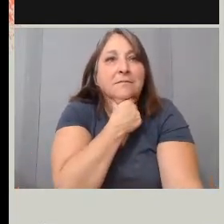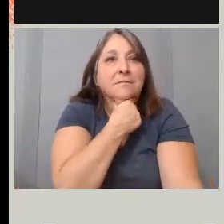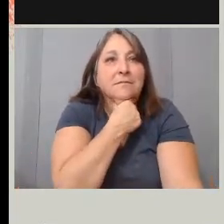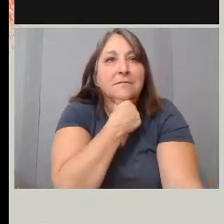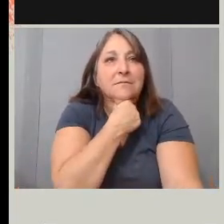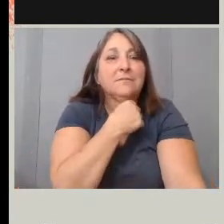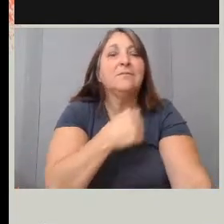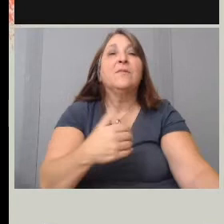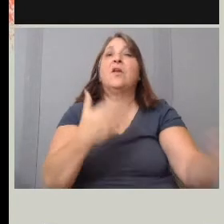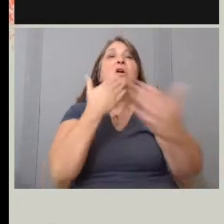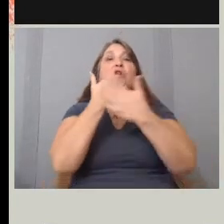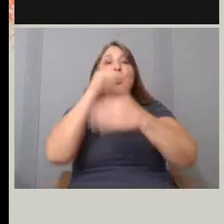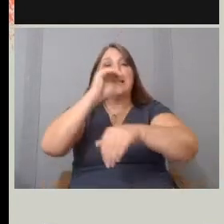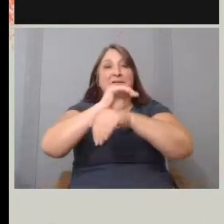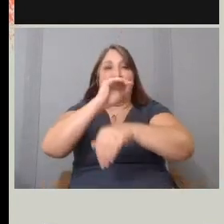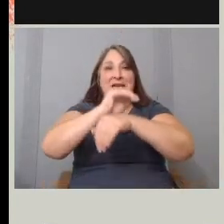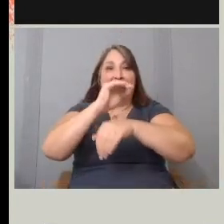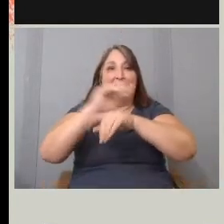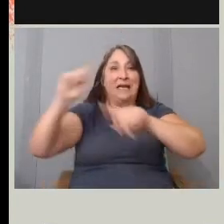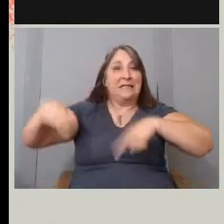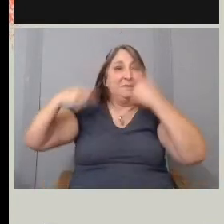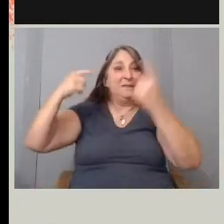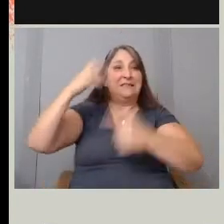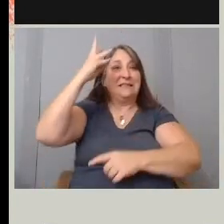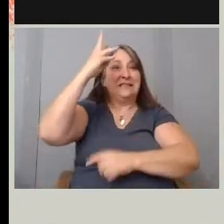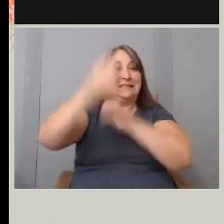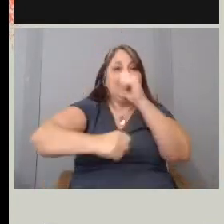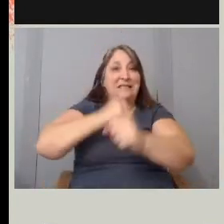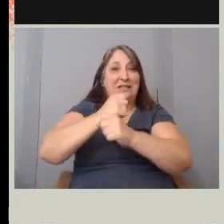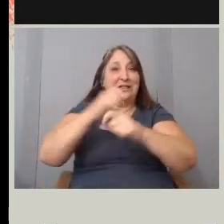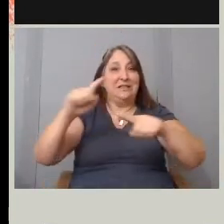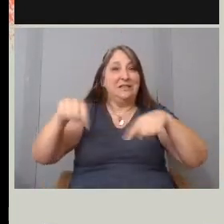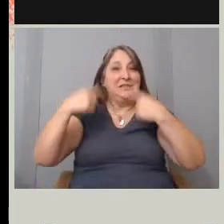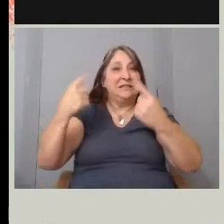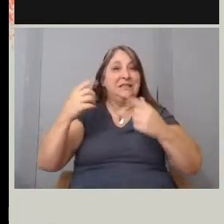Good evening. It's been six years since a young GI stepped onto the tarmac